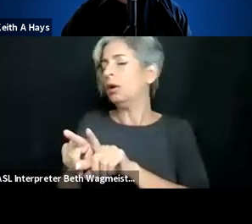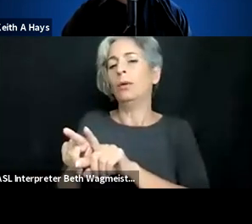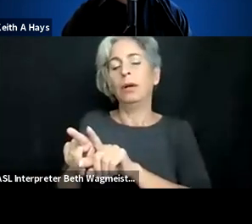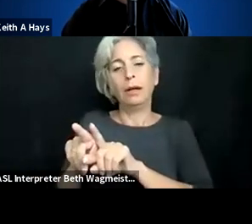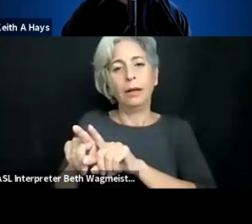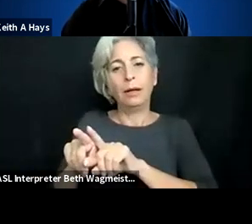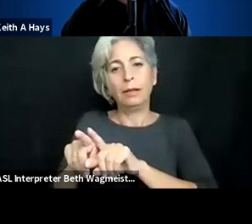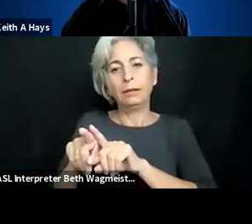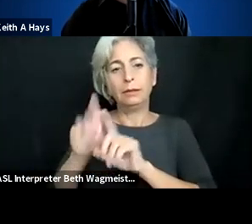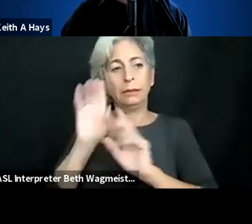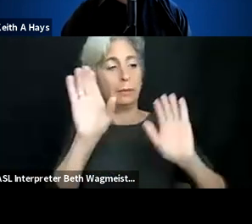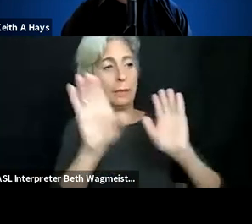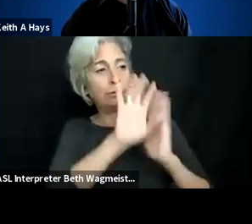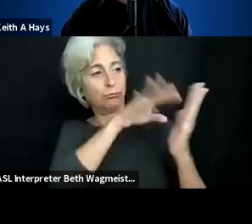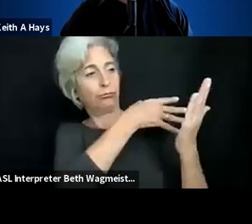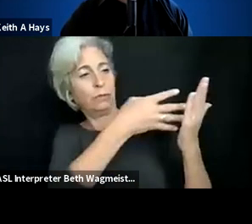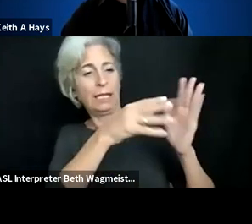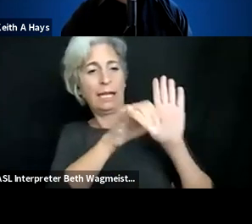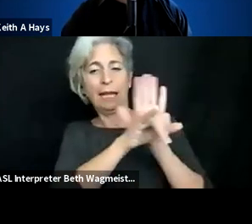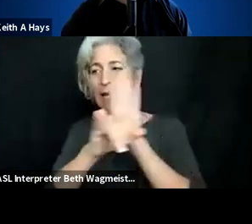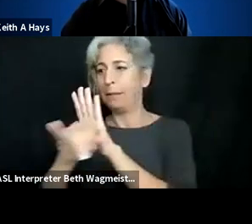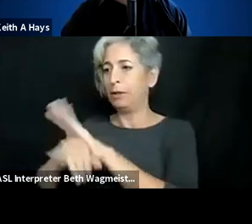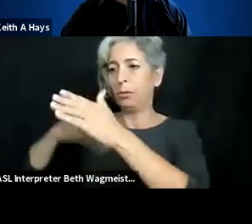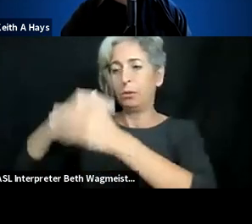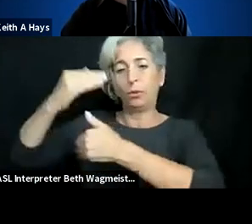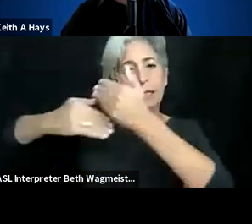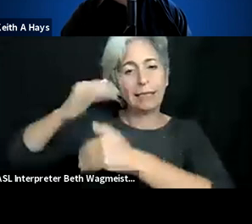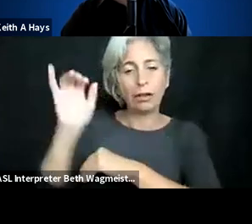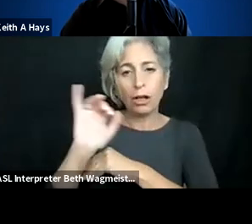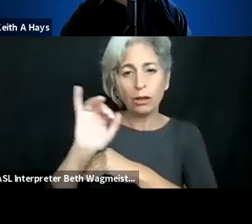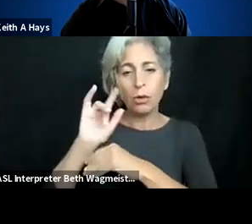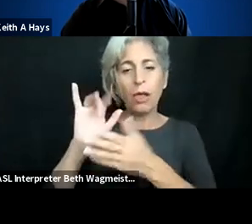used for captioning providing information to dch and hard of hearing